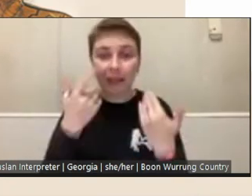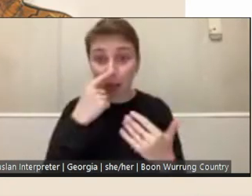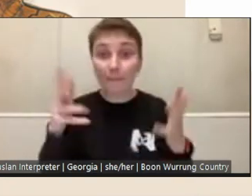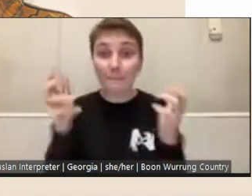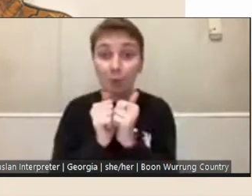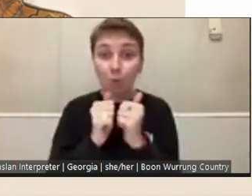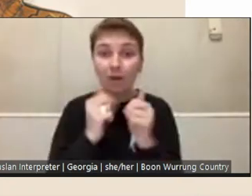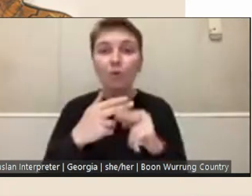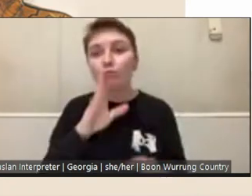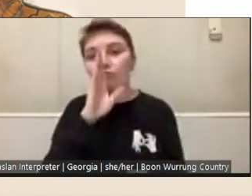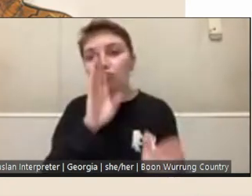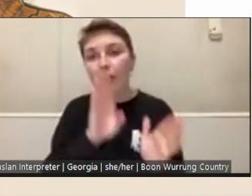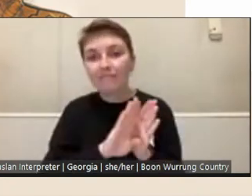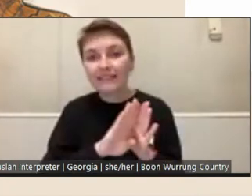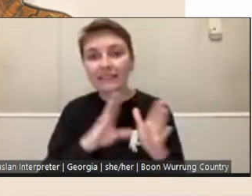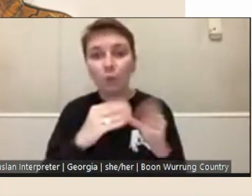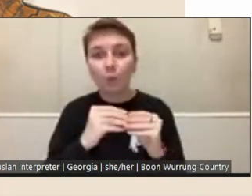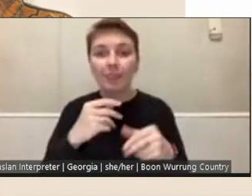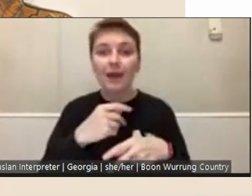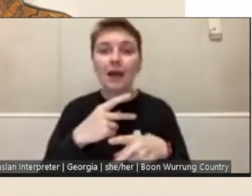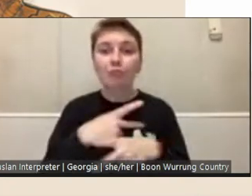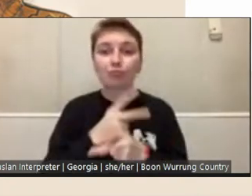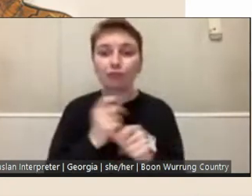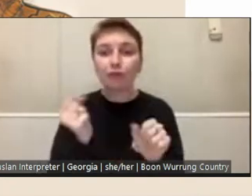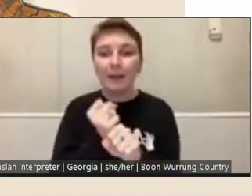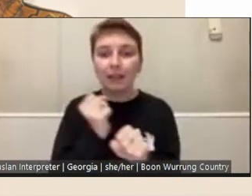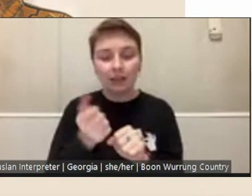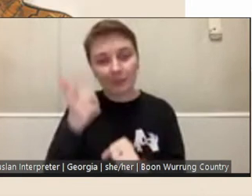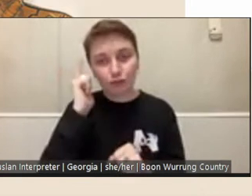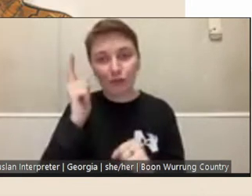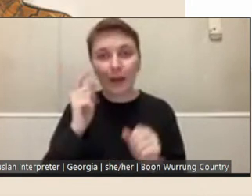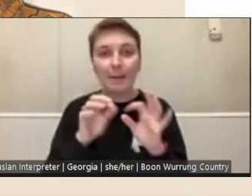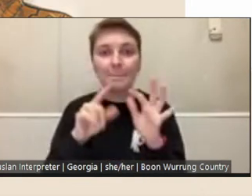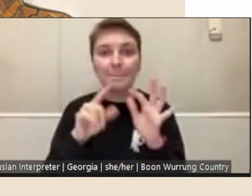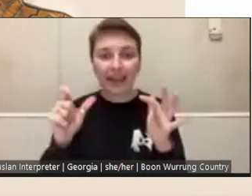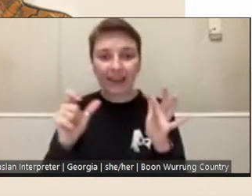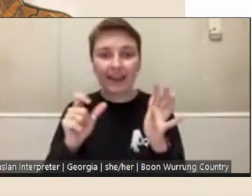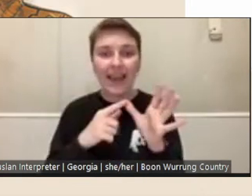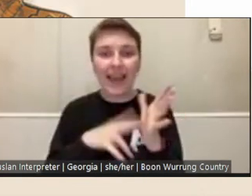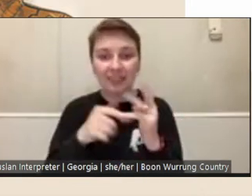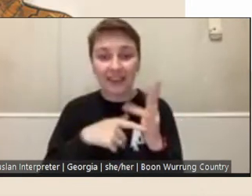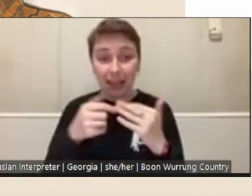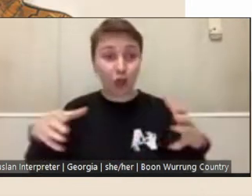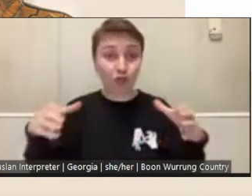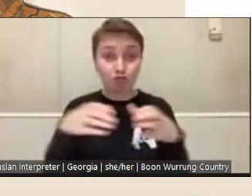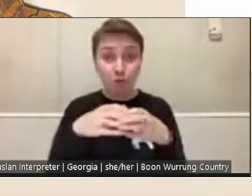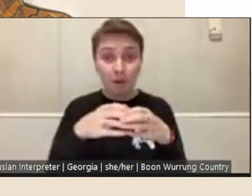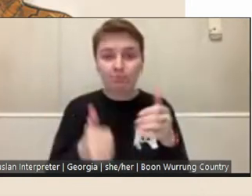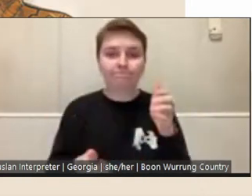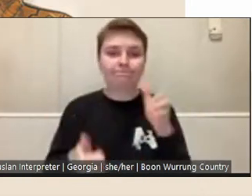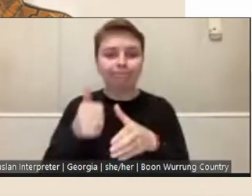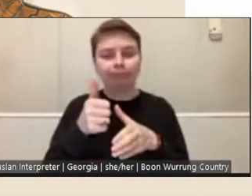Production Manager, Bec Anthony, our Experience Group Administrative Officer, Divya Das, and me, to